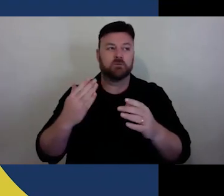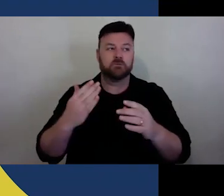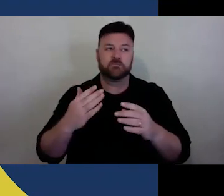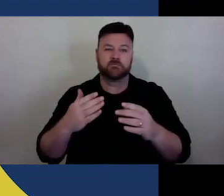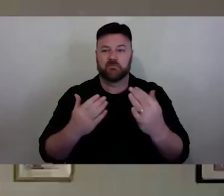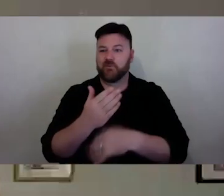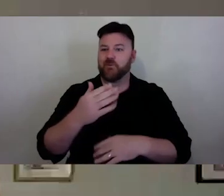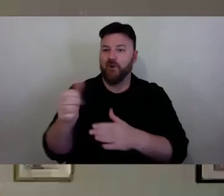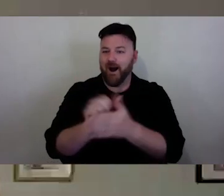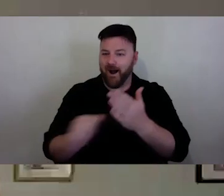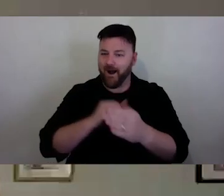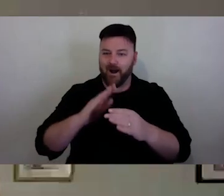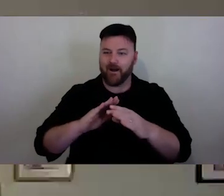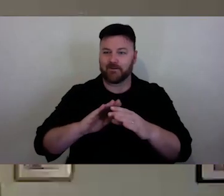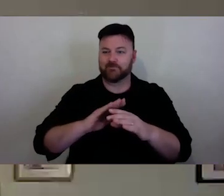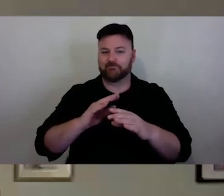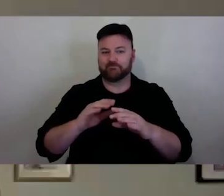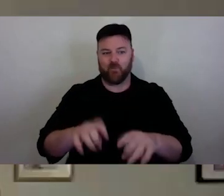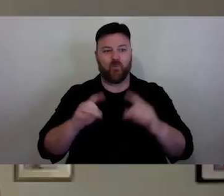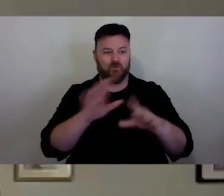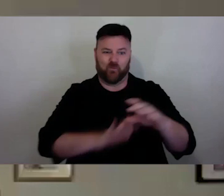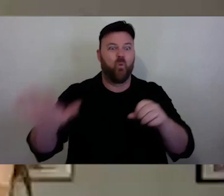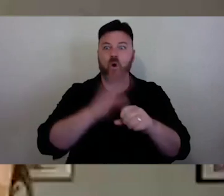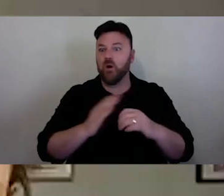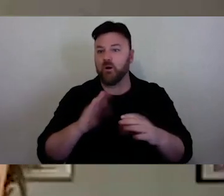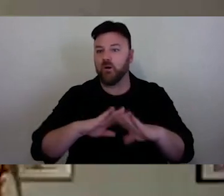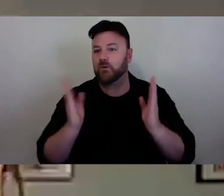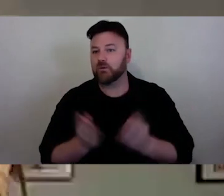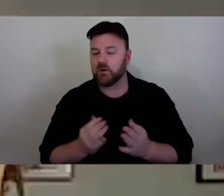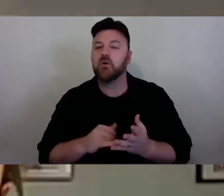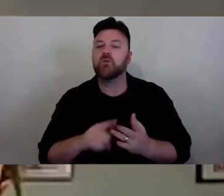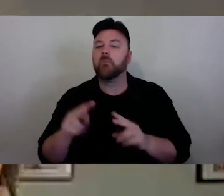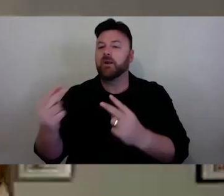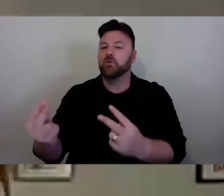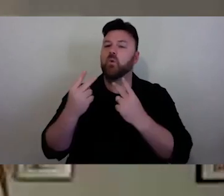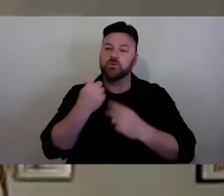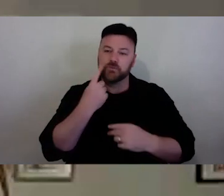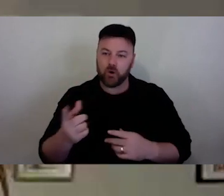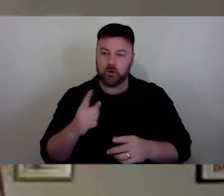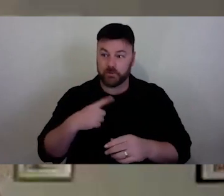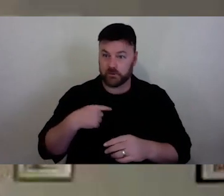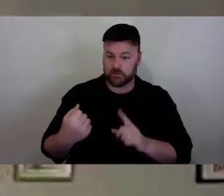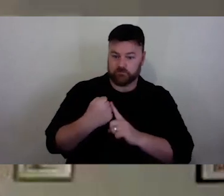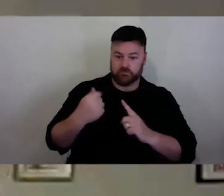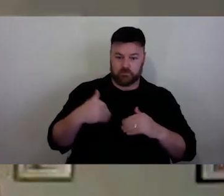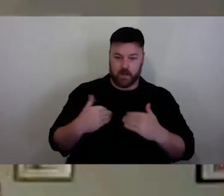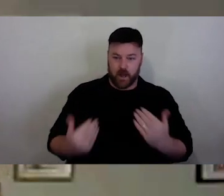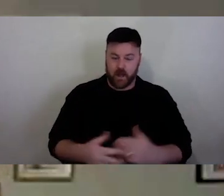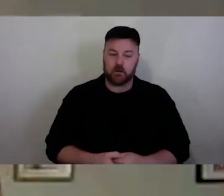But of course where to from here? So please have a